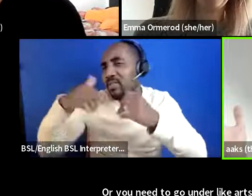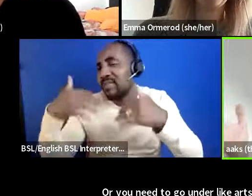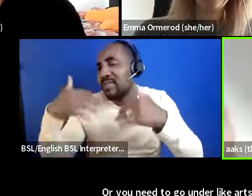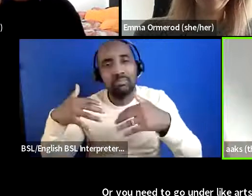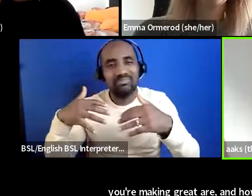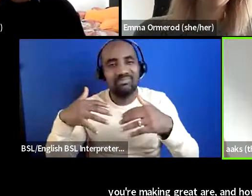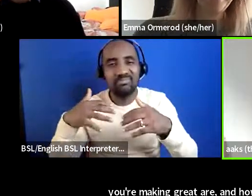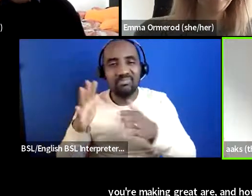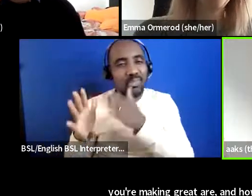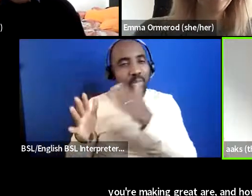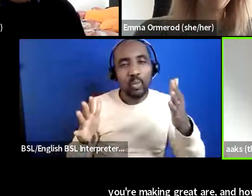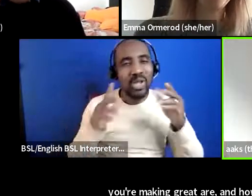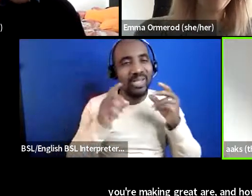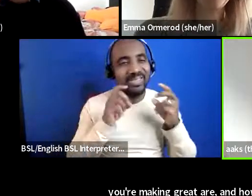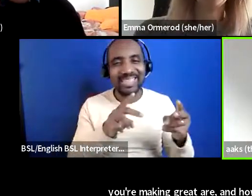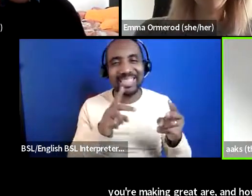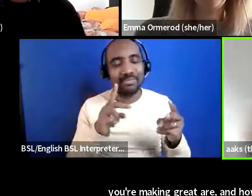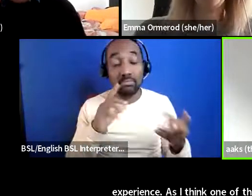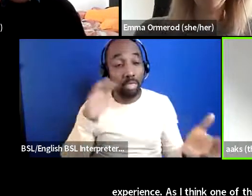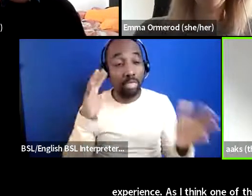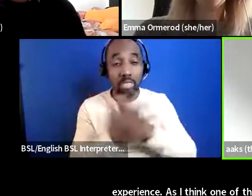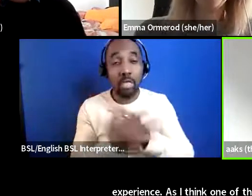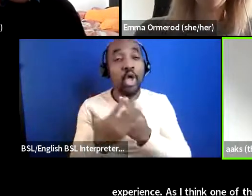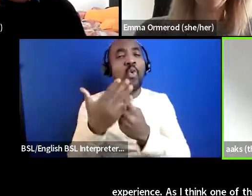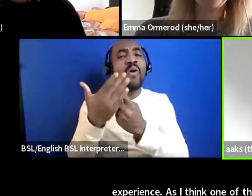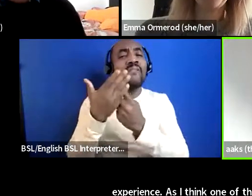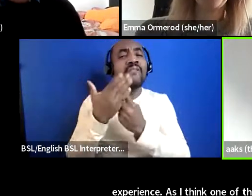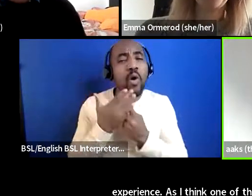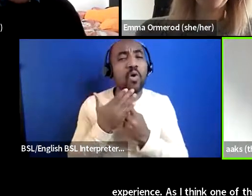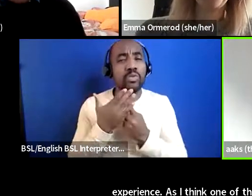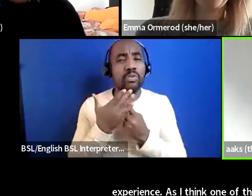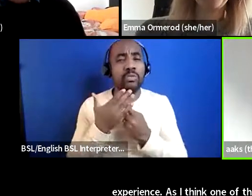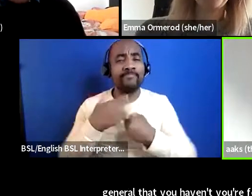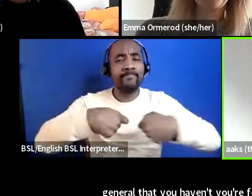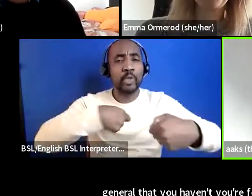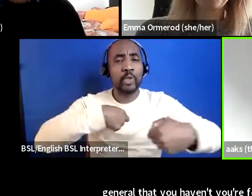in general that you have you're forced to do this and we're trying to figure out how and you don't